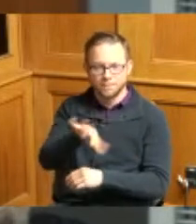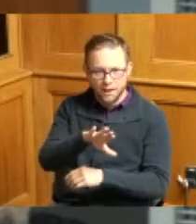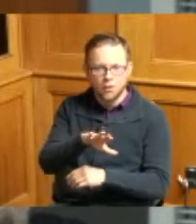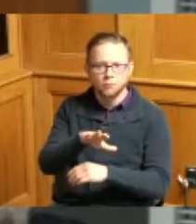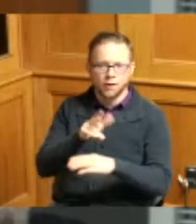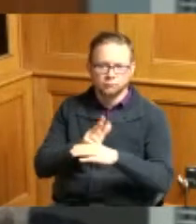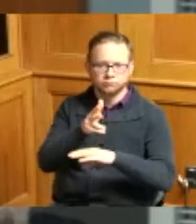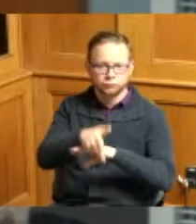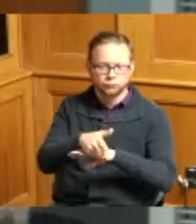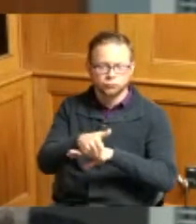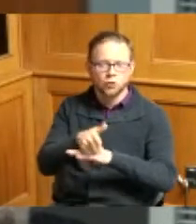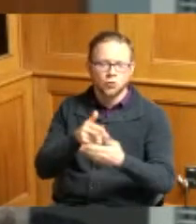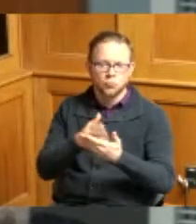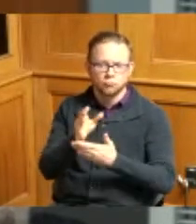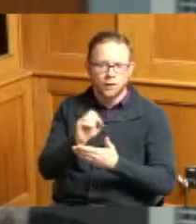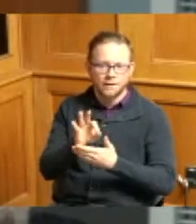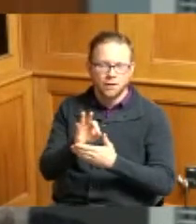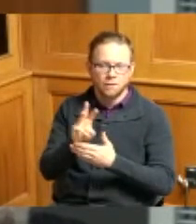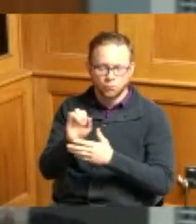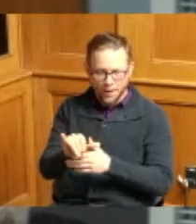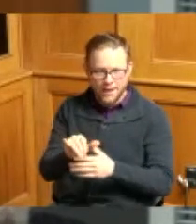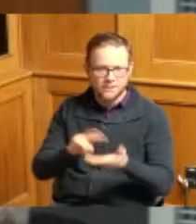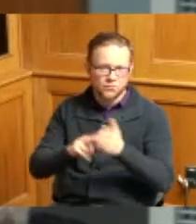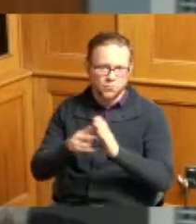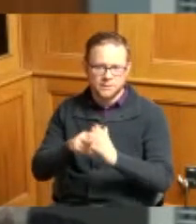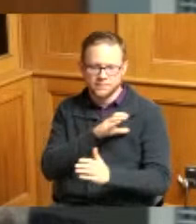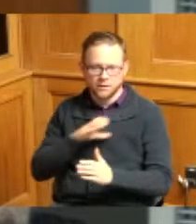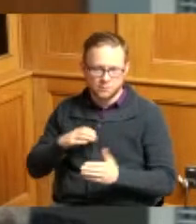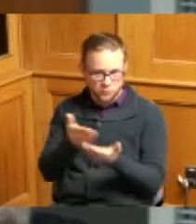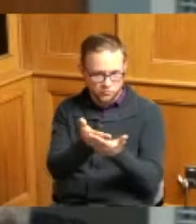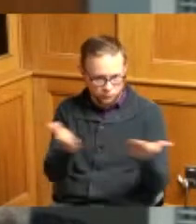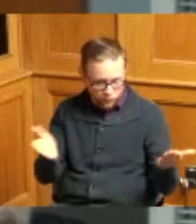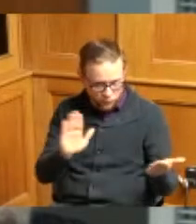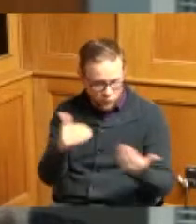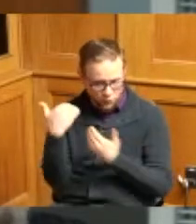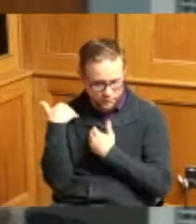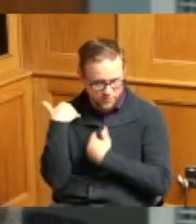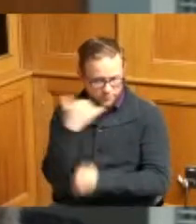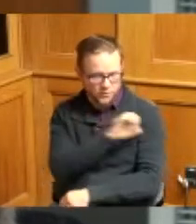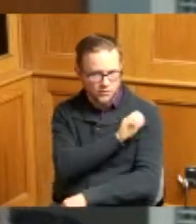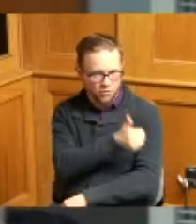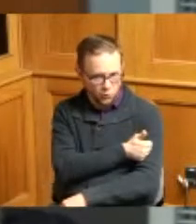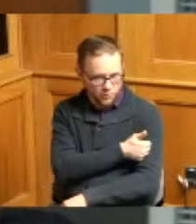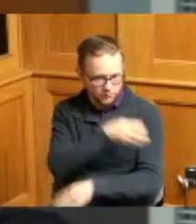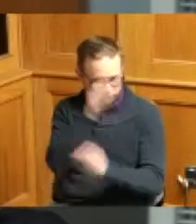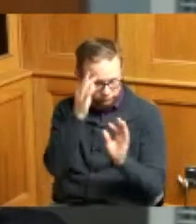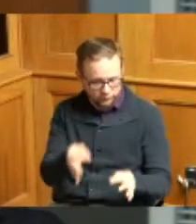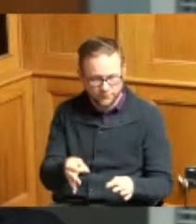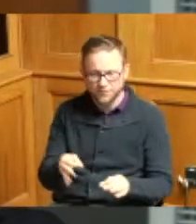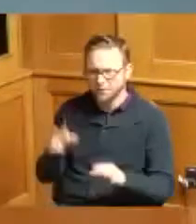therefore it's the Commissioners to act upon that did this issue come up maybe about a year